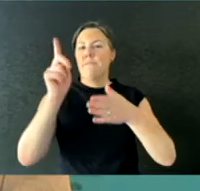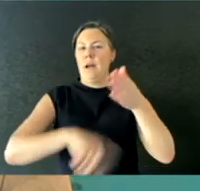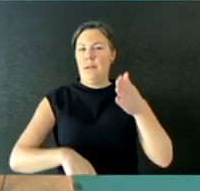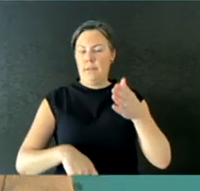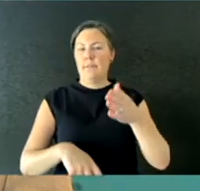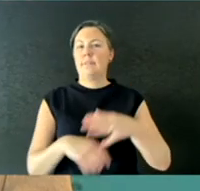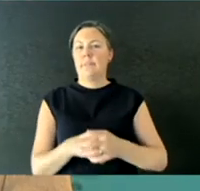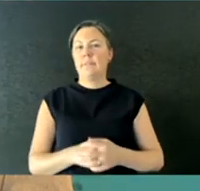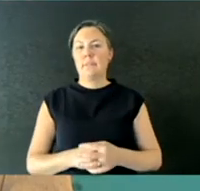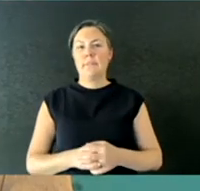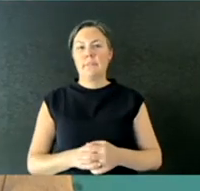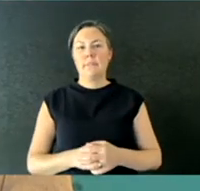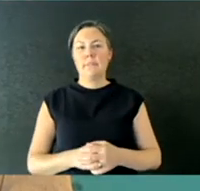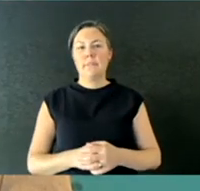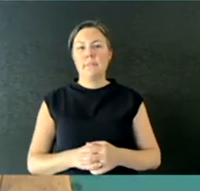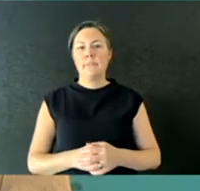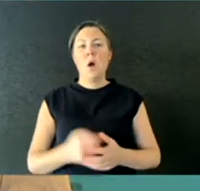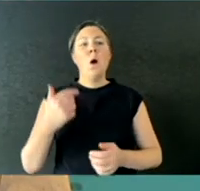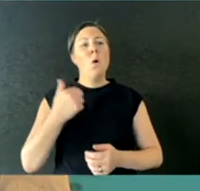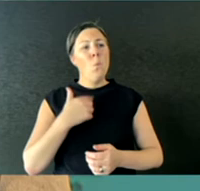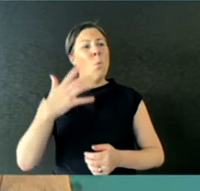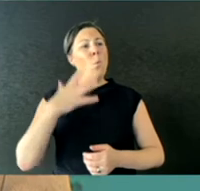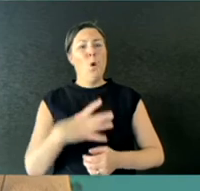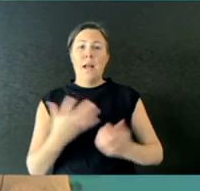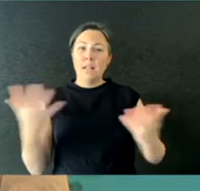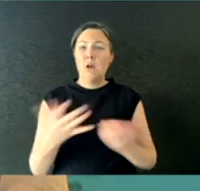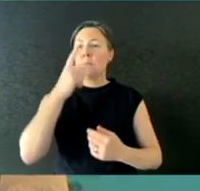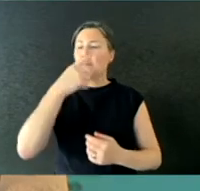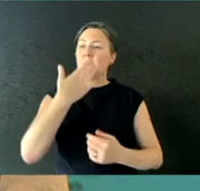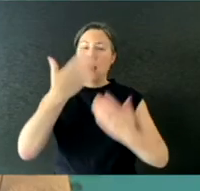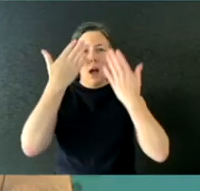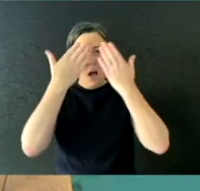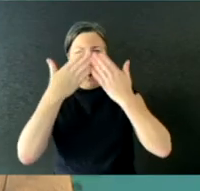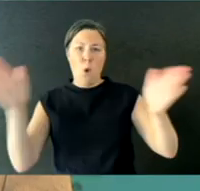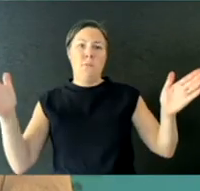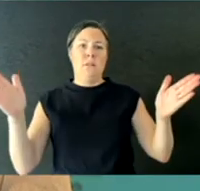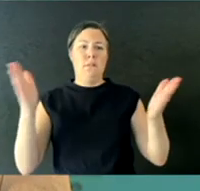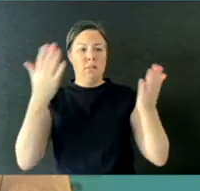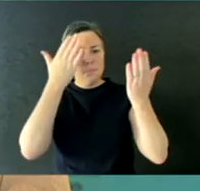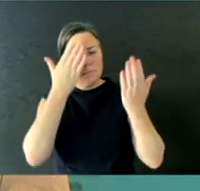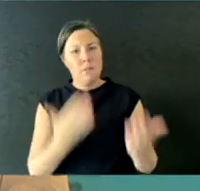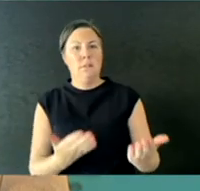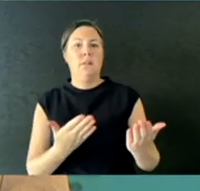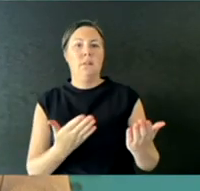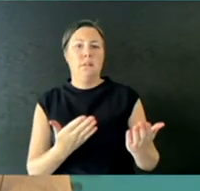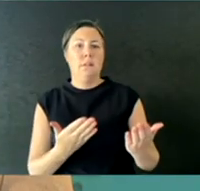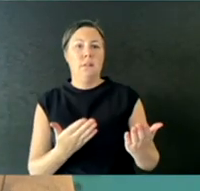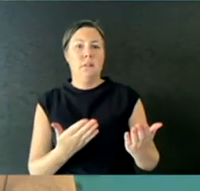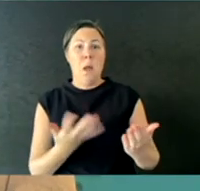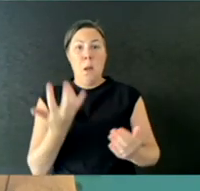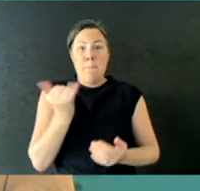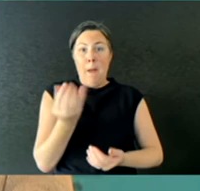And so no matter what reason you may have for wanting to conceal information to a public